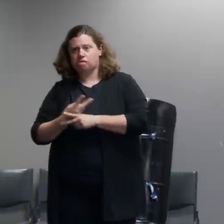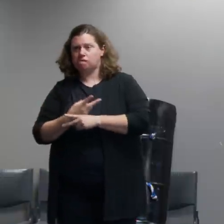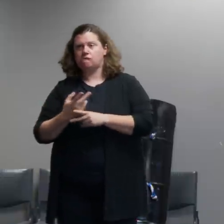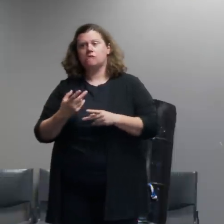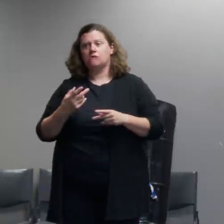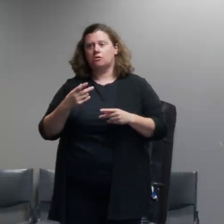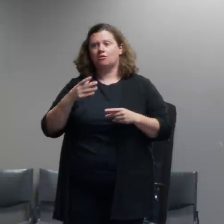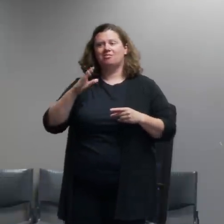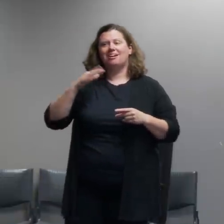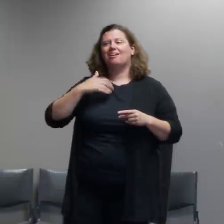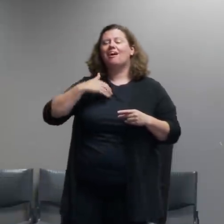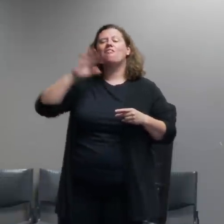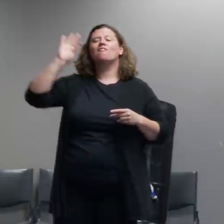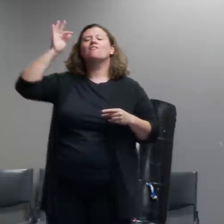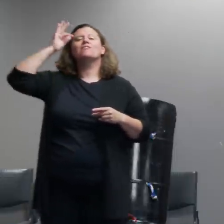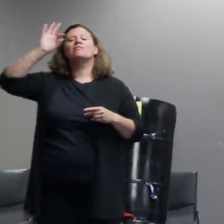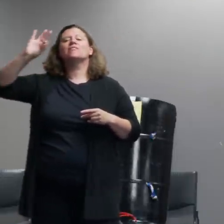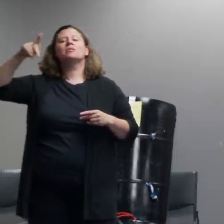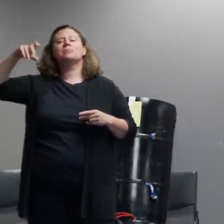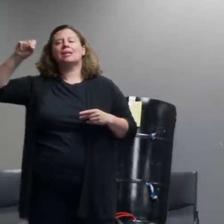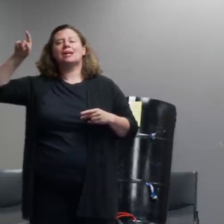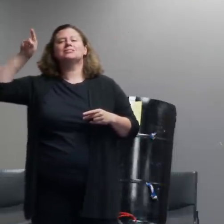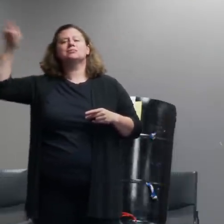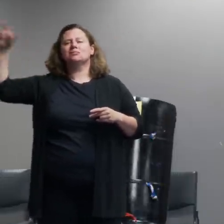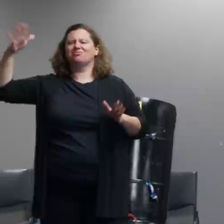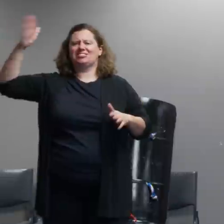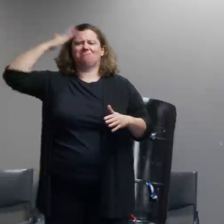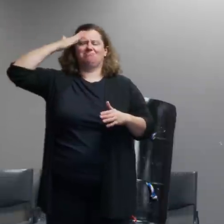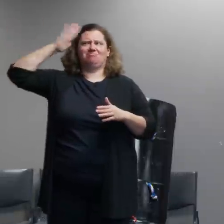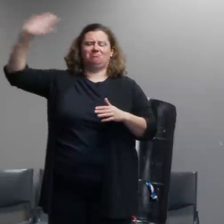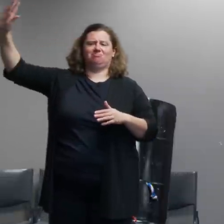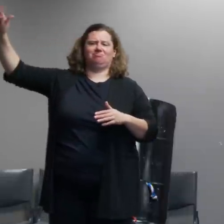services because they know more of what they were doing at my in my